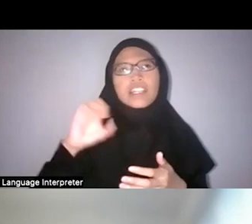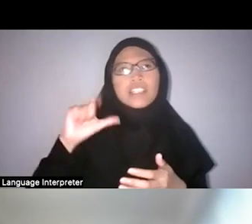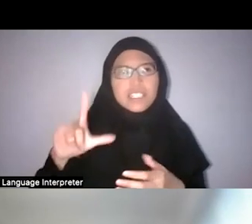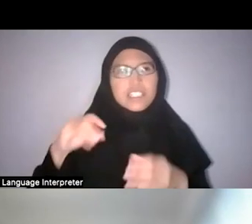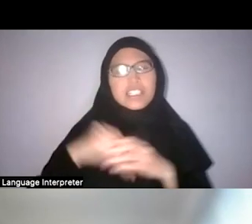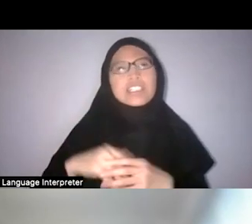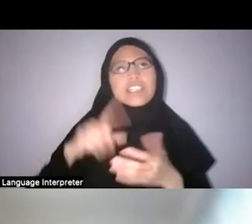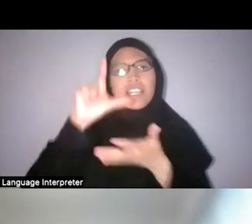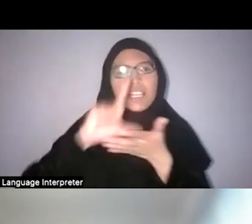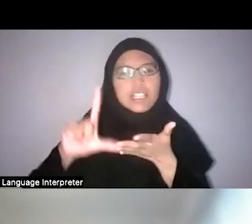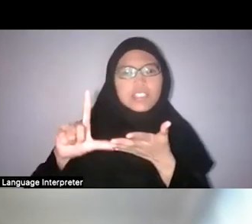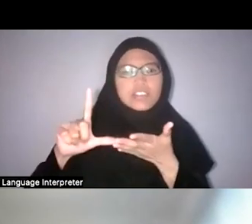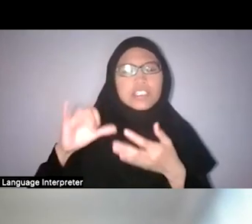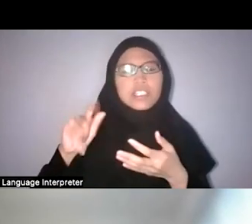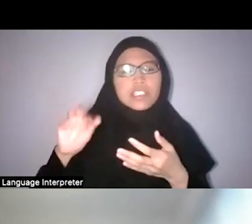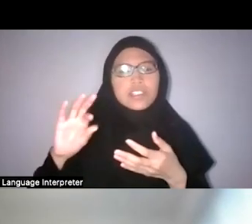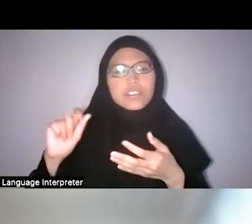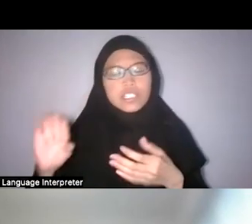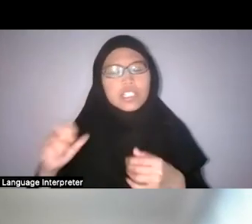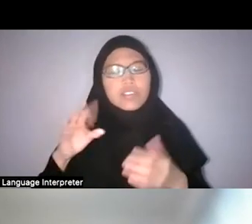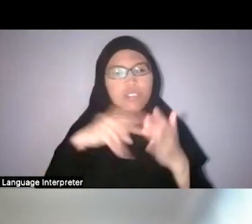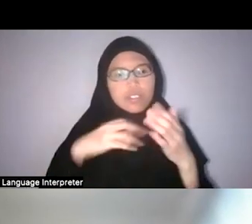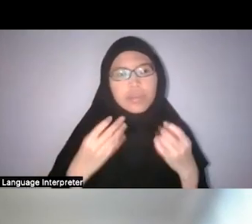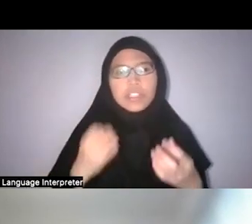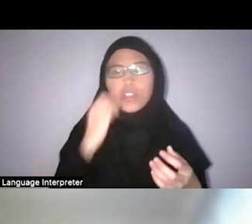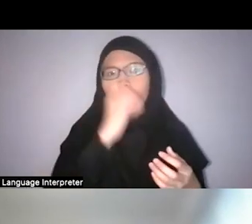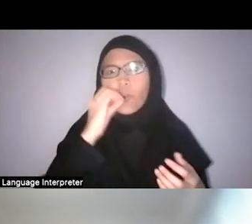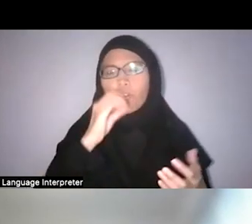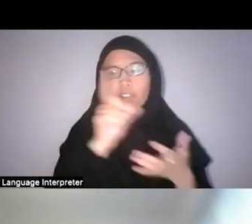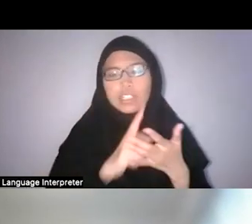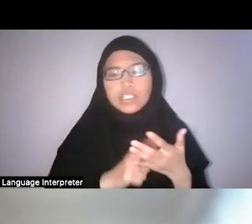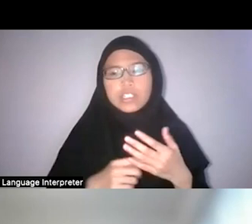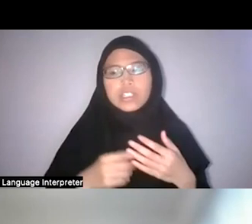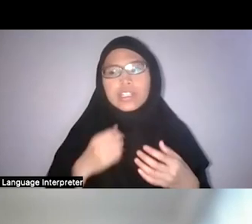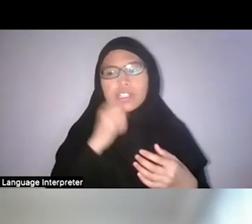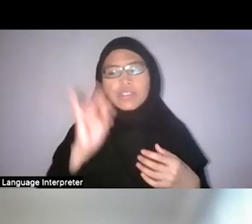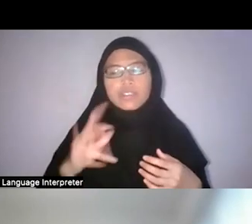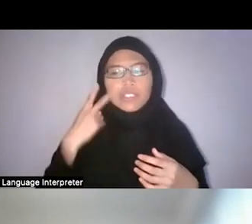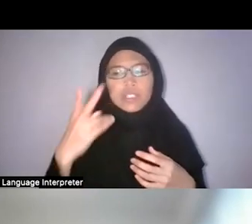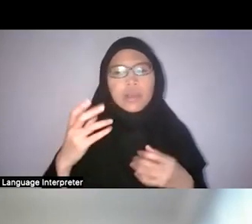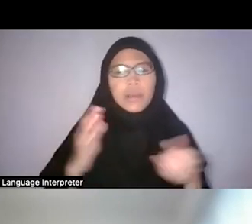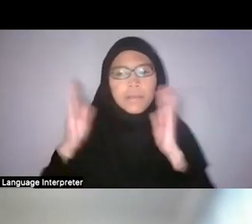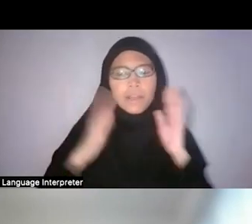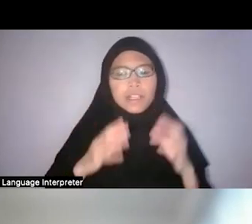If you read a lot of oral literature, you notice that actually Malays were drawing upon natural imagery